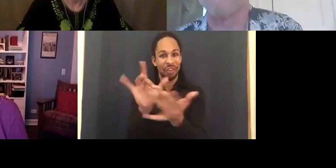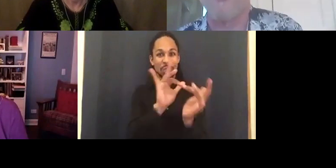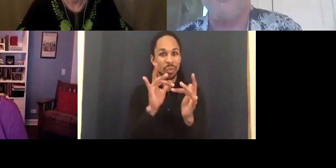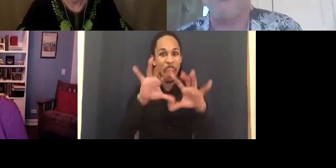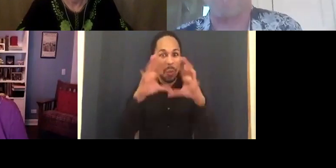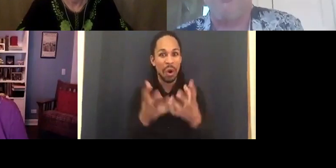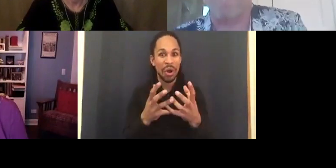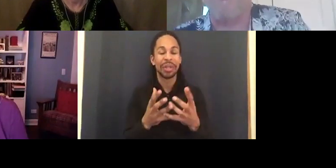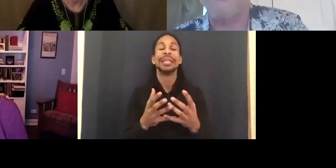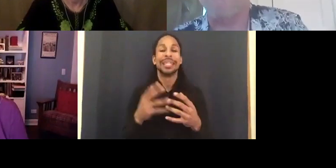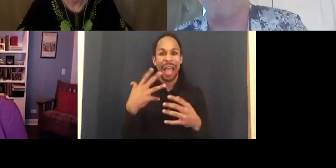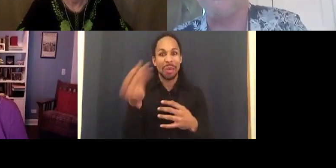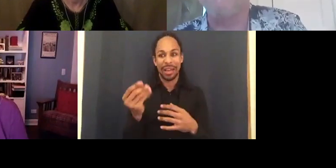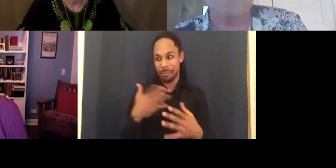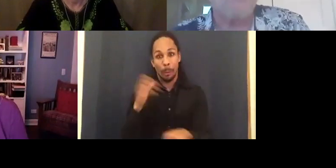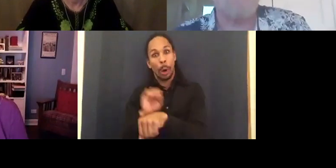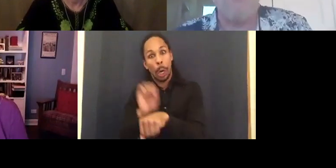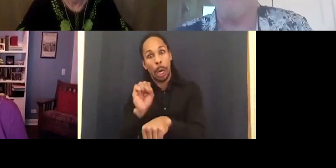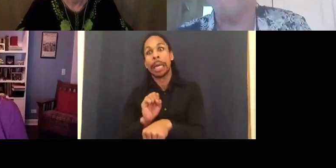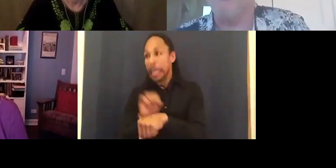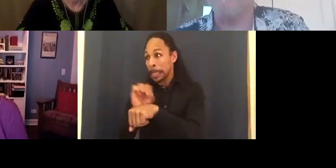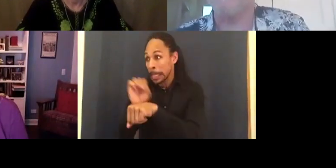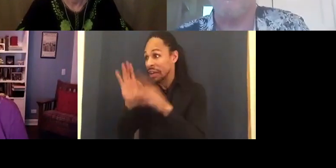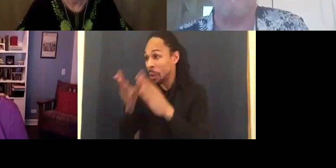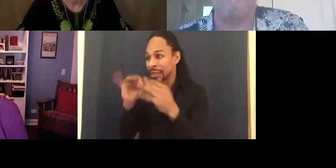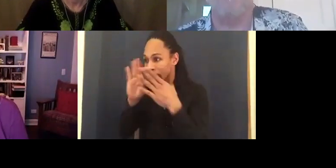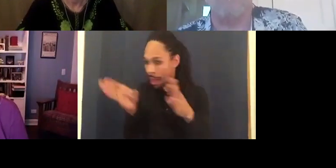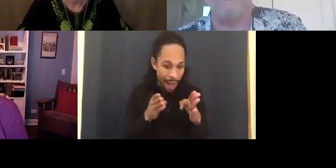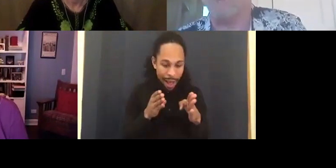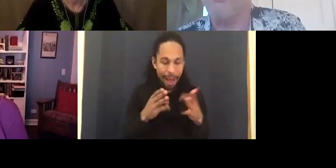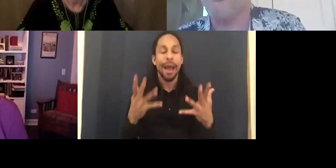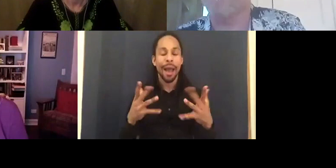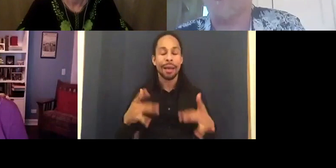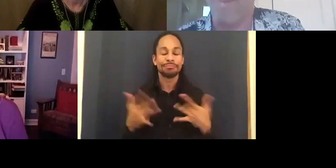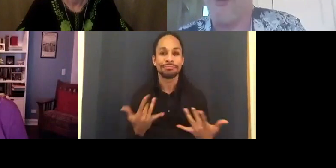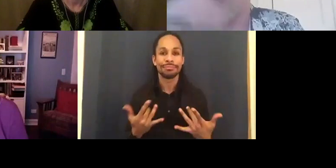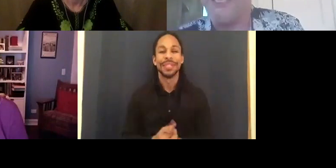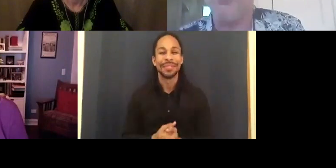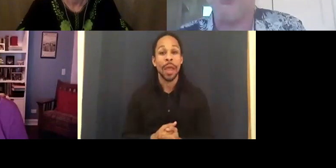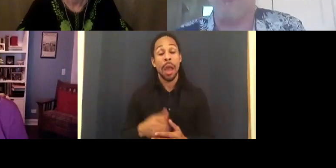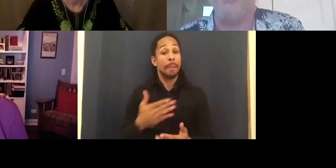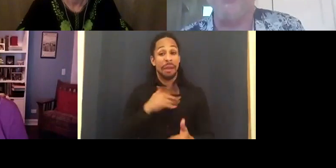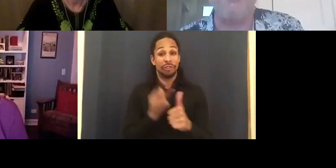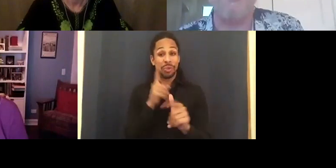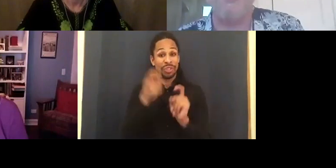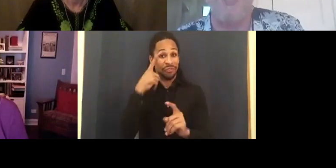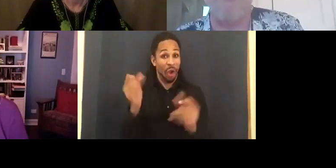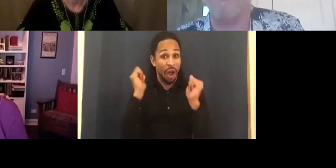doing on zoom for the last couple of weeks. I want to start with a question for everybody. Just so we can test and see how everything